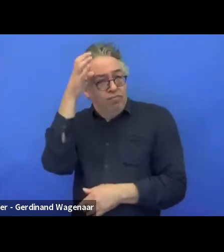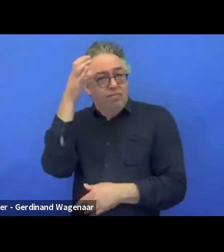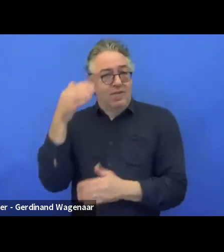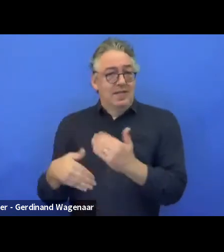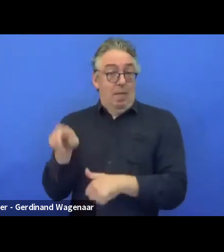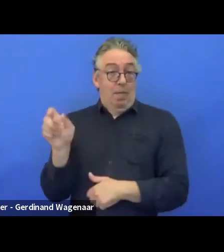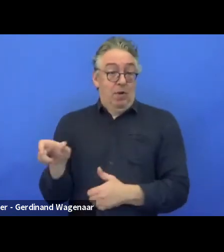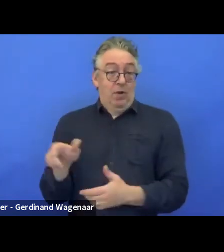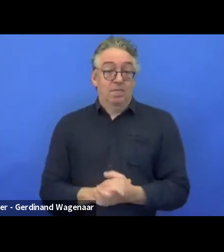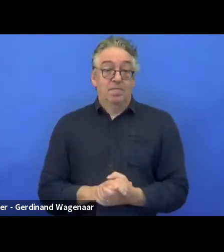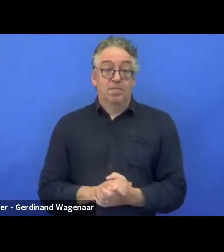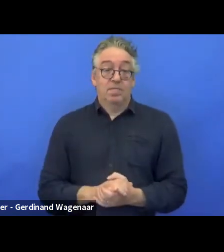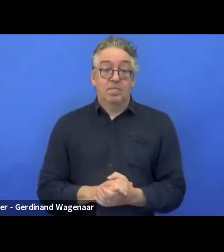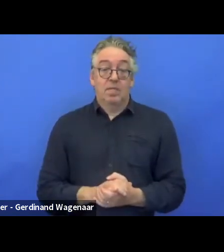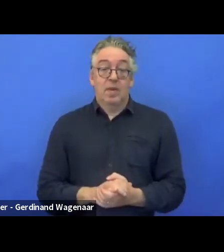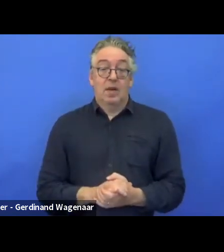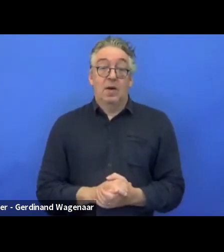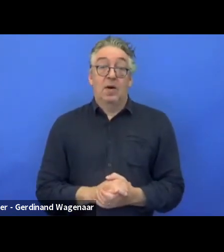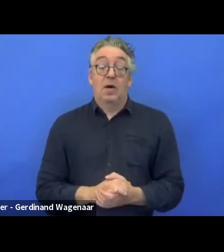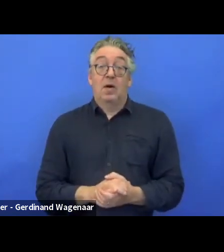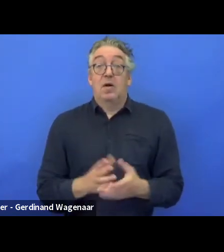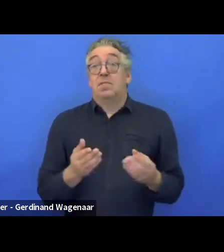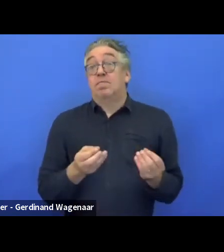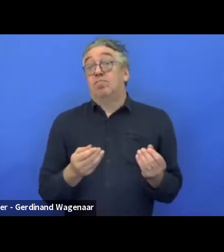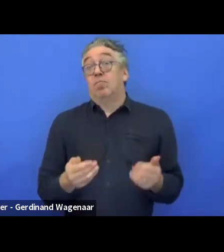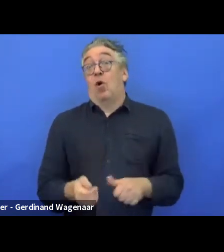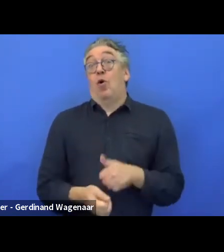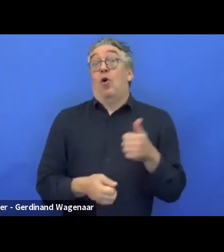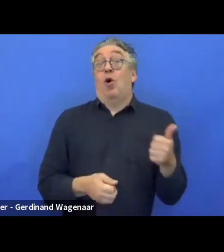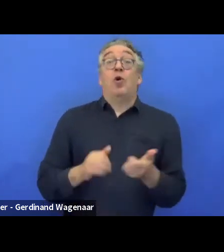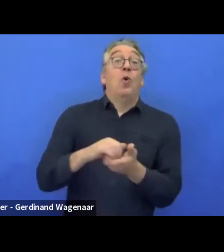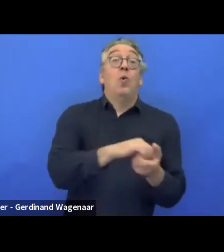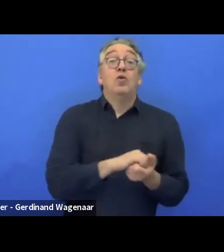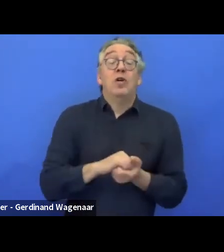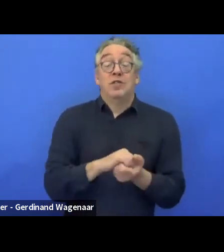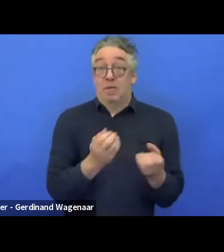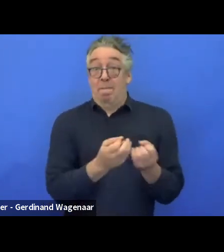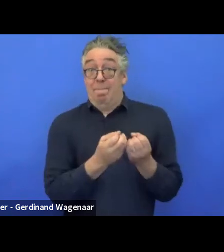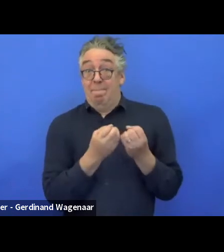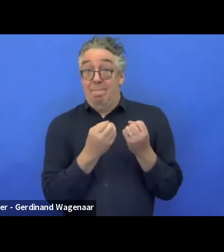organisations with people with disabilities? It is often a bit cynical but it's true.